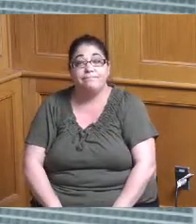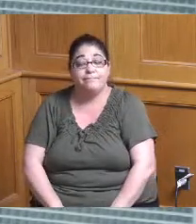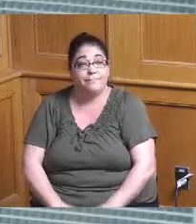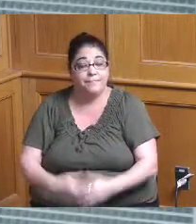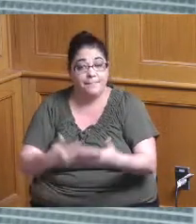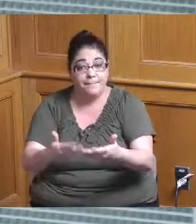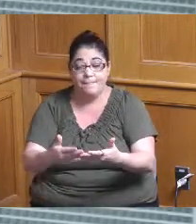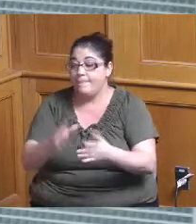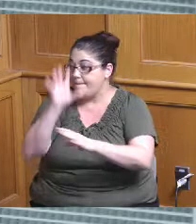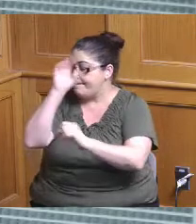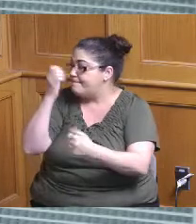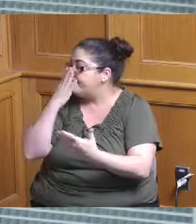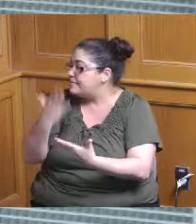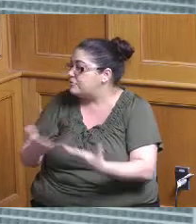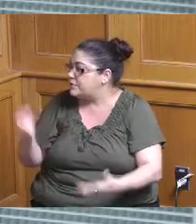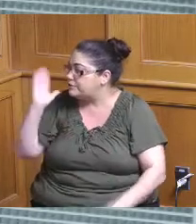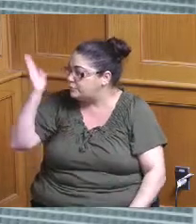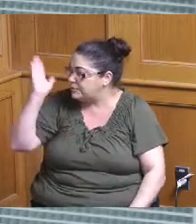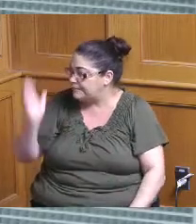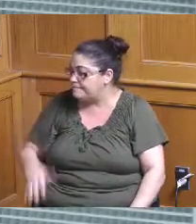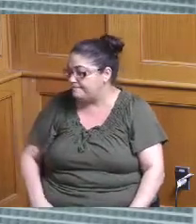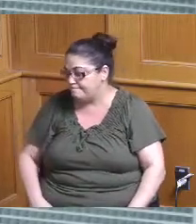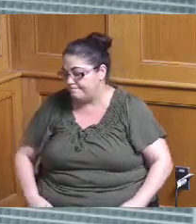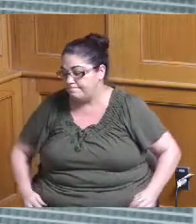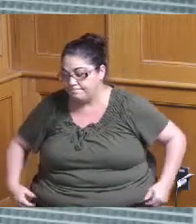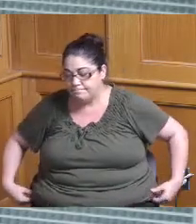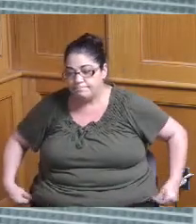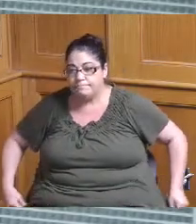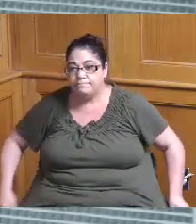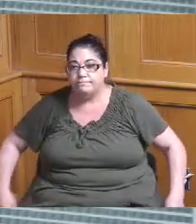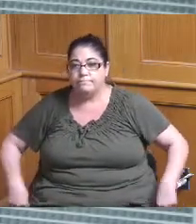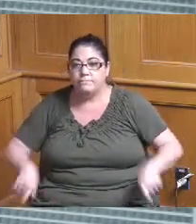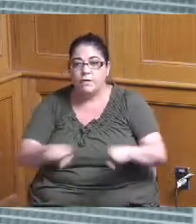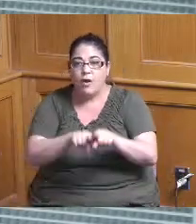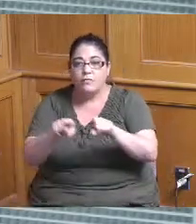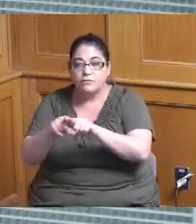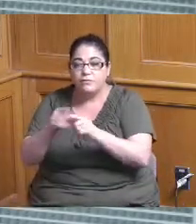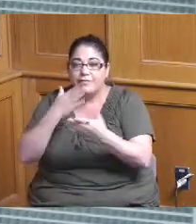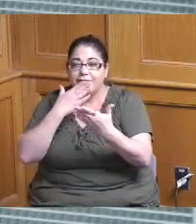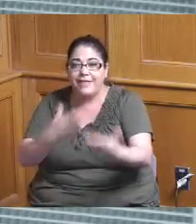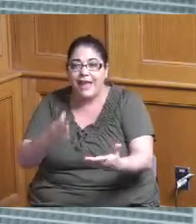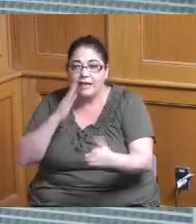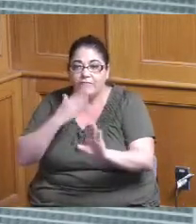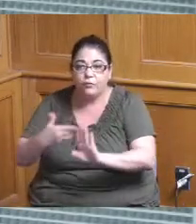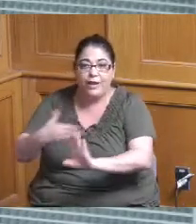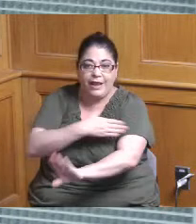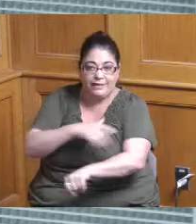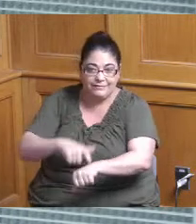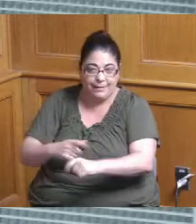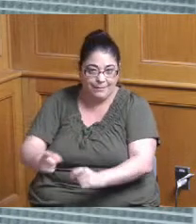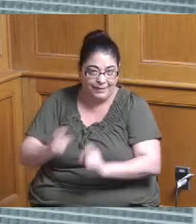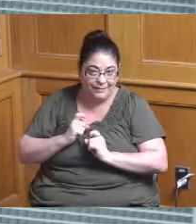you so much for your presentation also thank you for getting the information in advance and excited